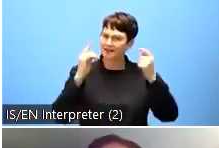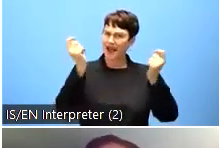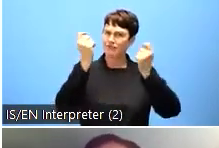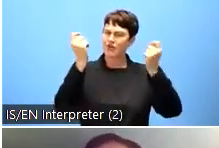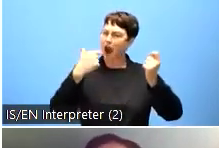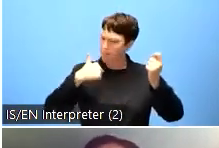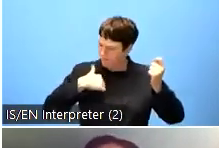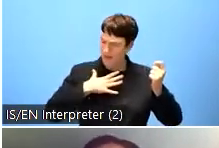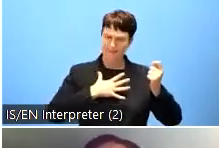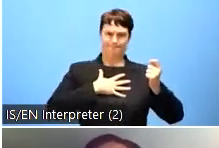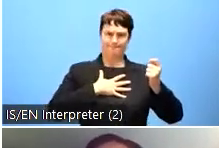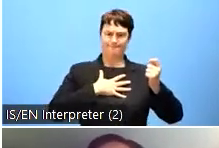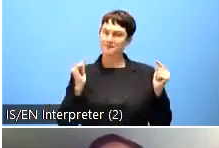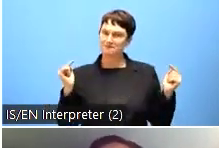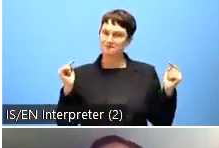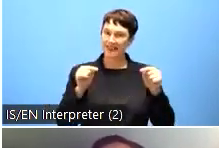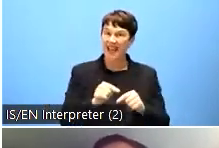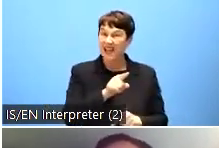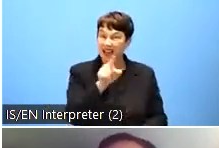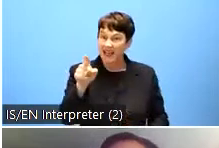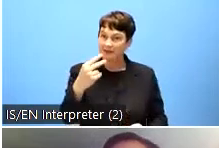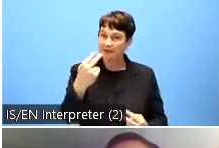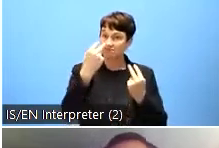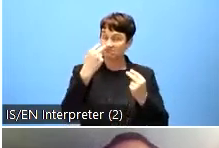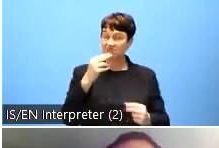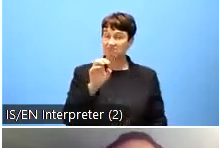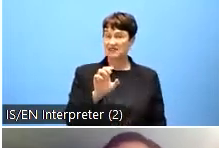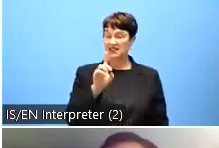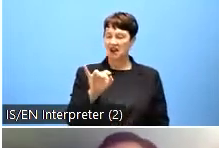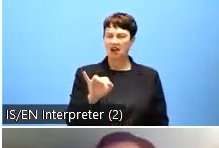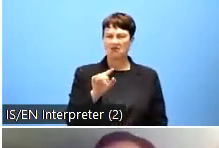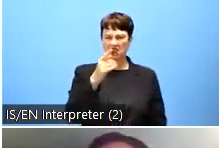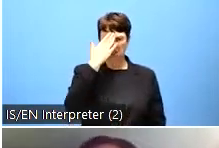who don't know EDF that we are the umbrella organization representing persons with disabilities